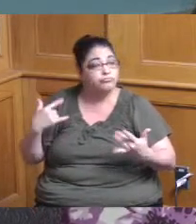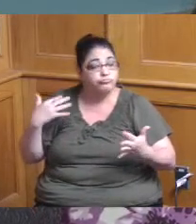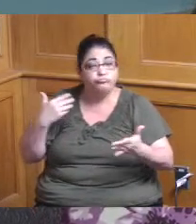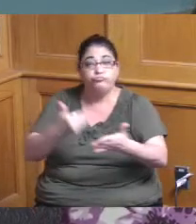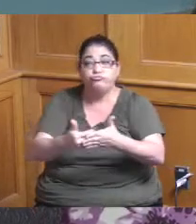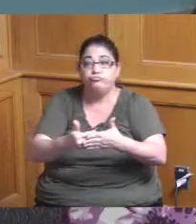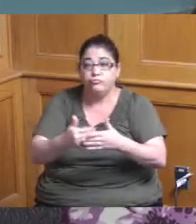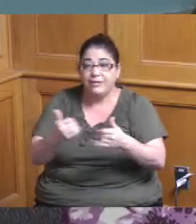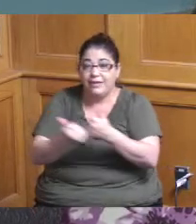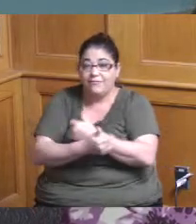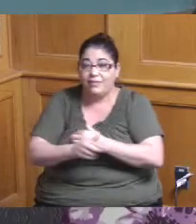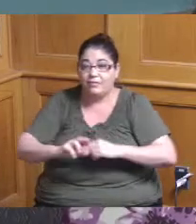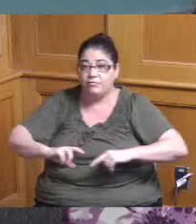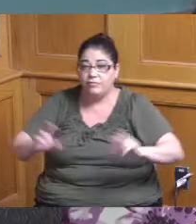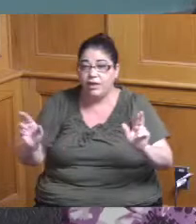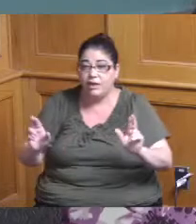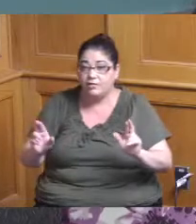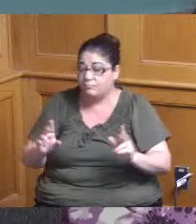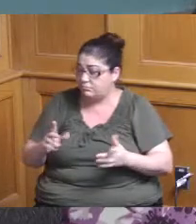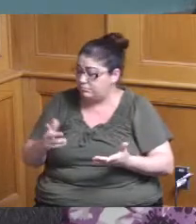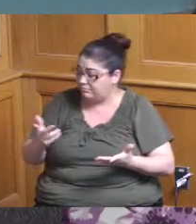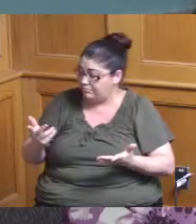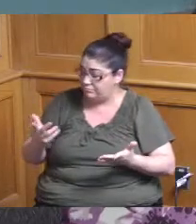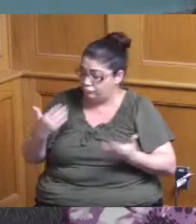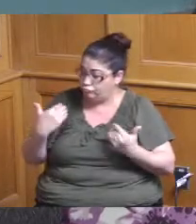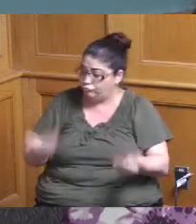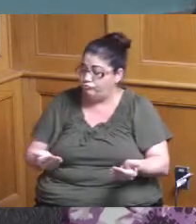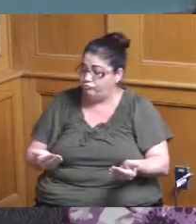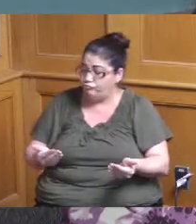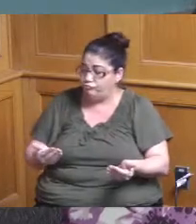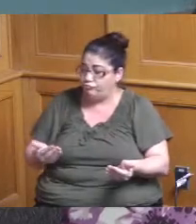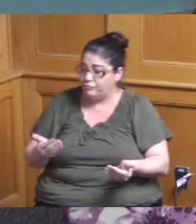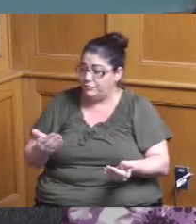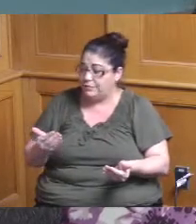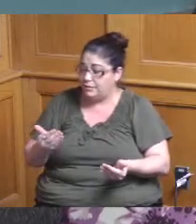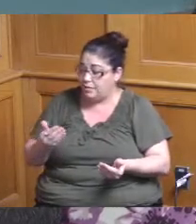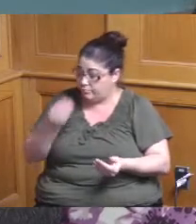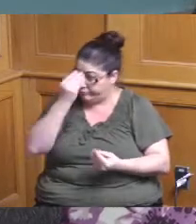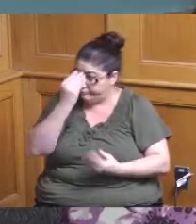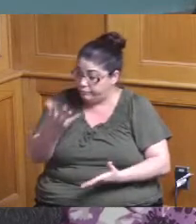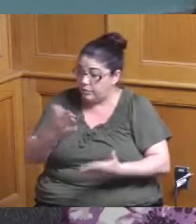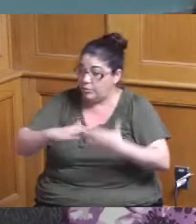projects is that something that is reported out to those communities that had been waiting